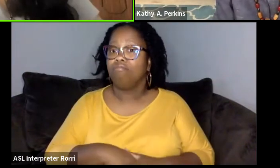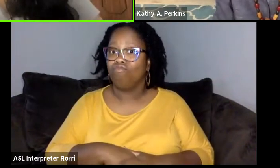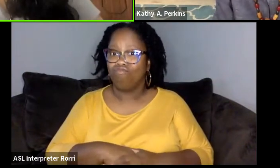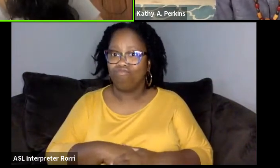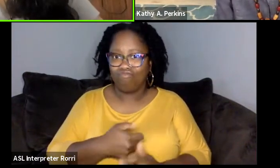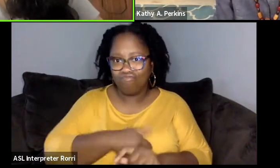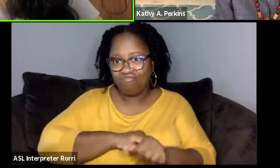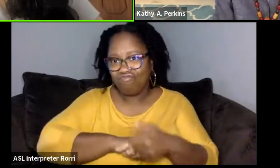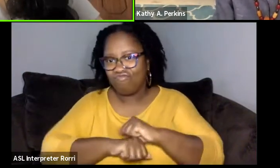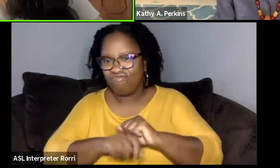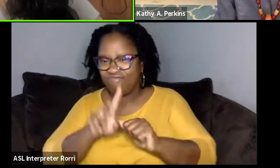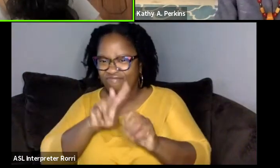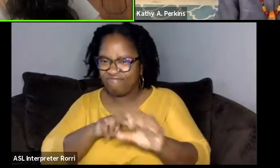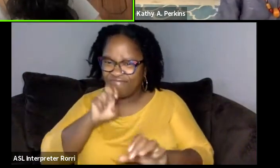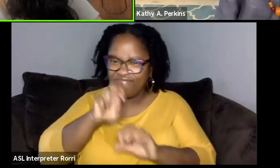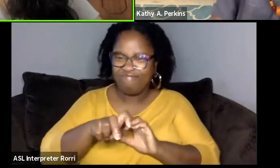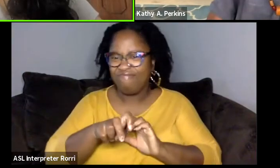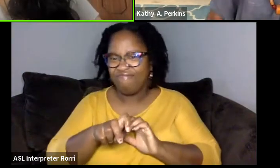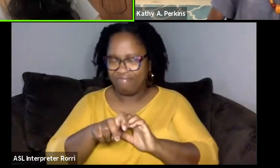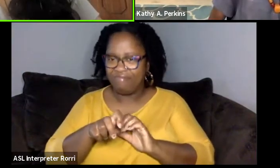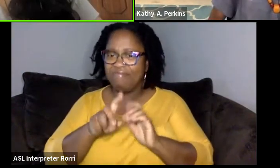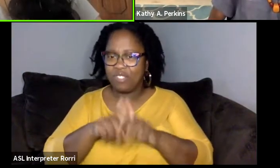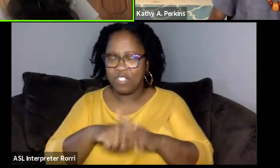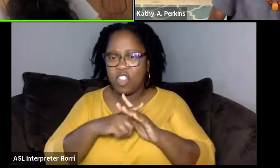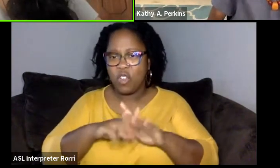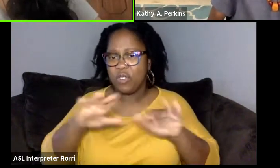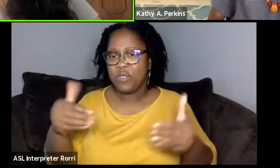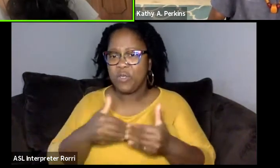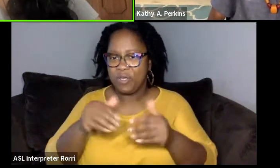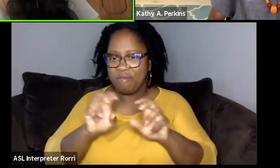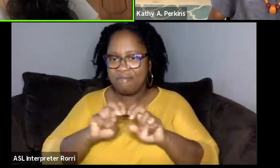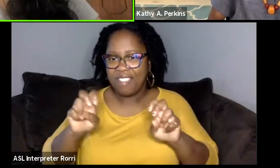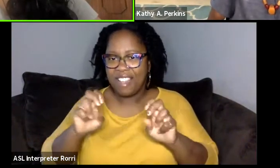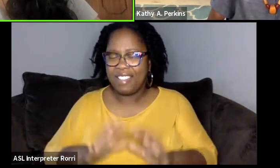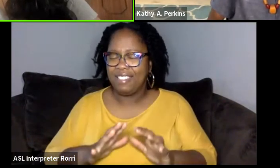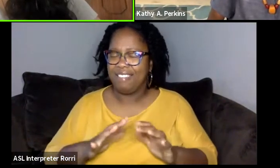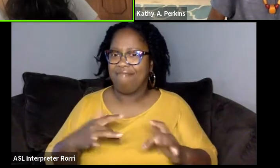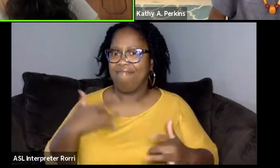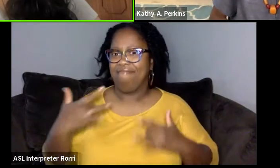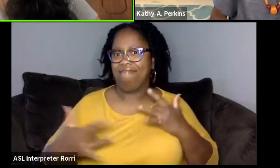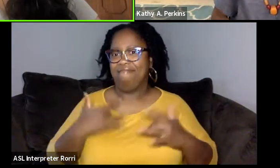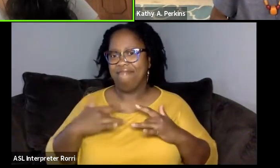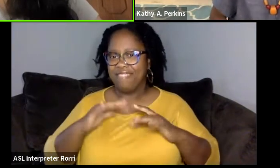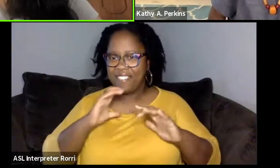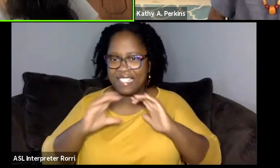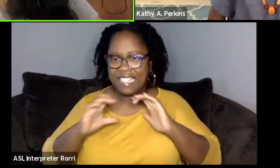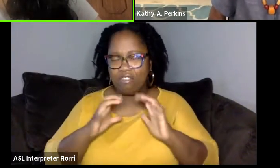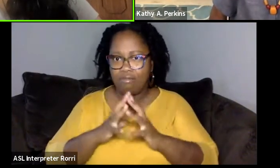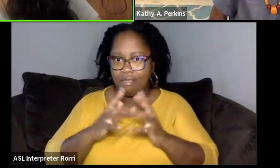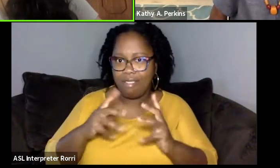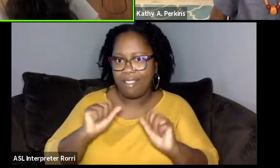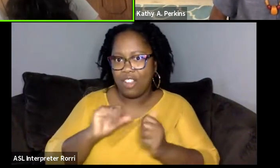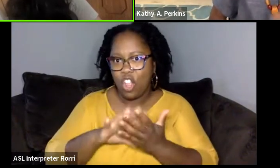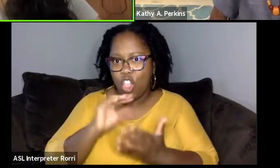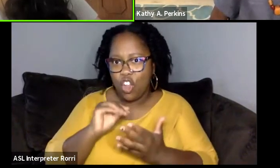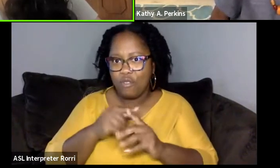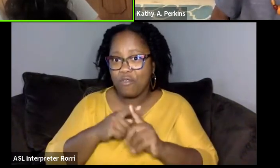to introduce our panelist actually to this very, very exciting conversation and lots to learn. Kathy, hi, how are you doing?